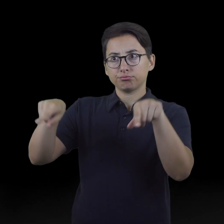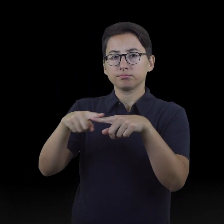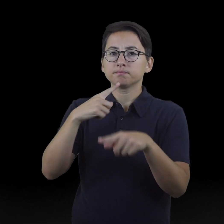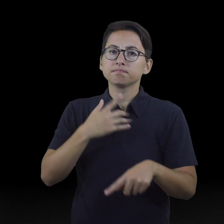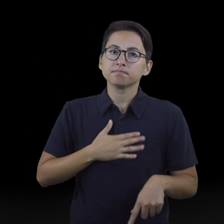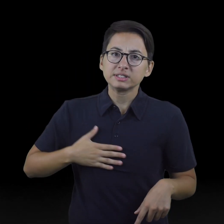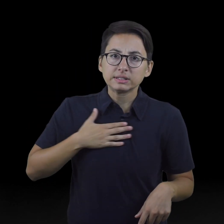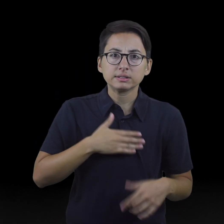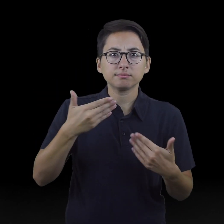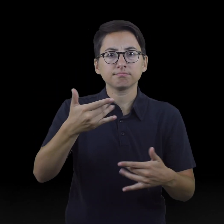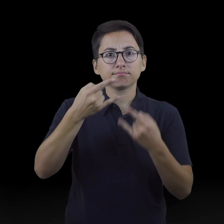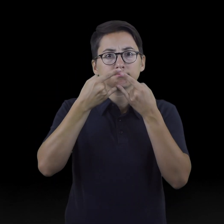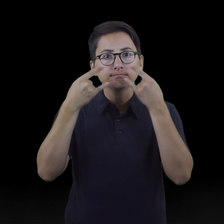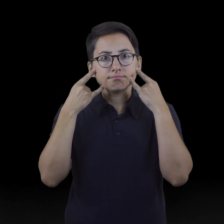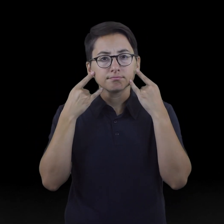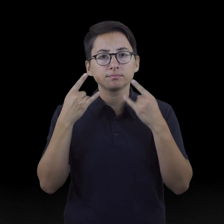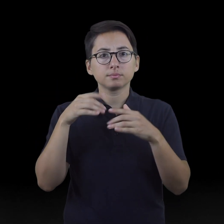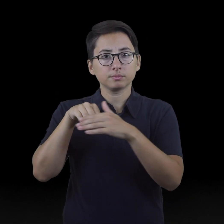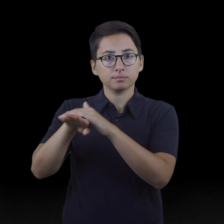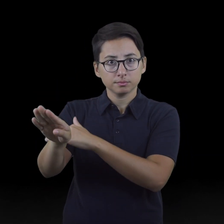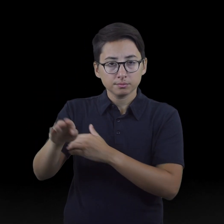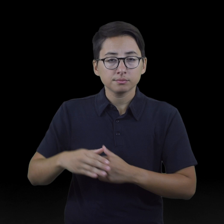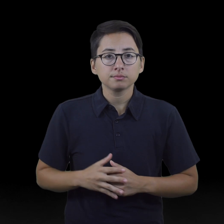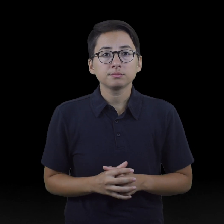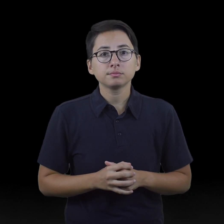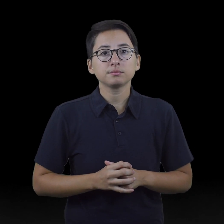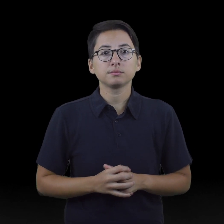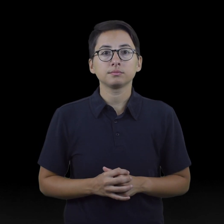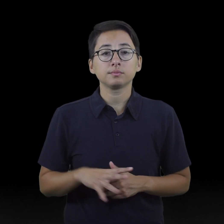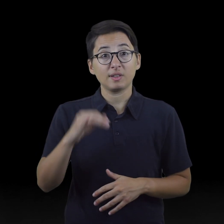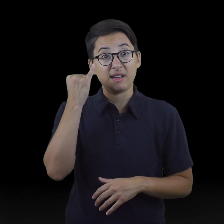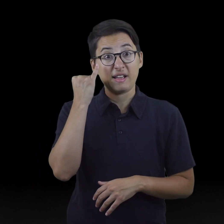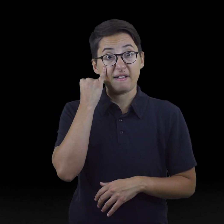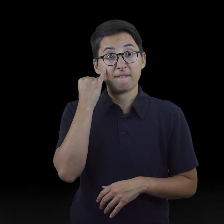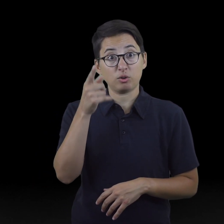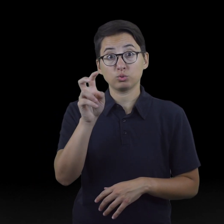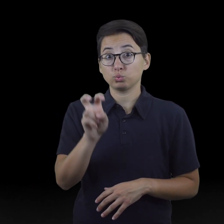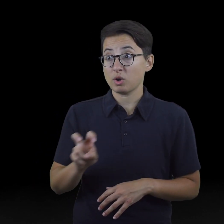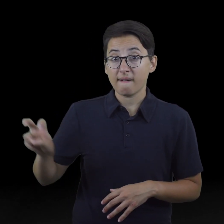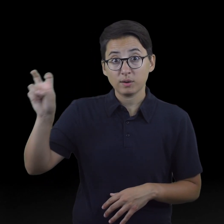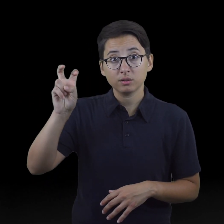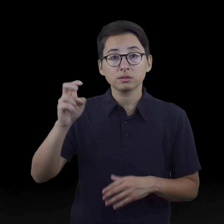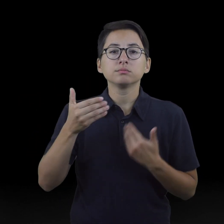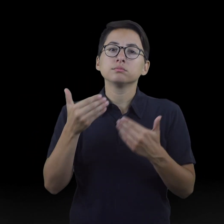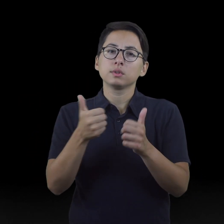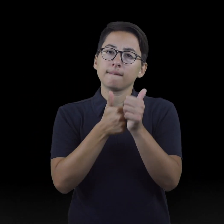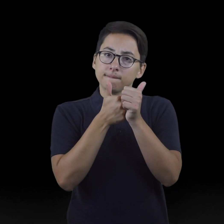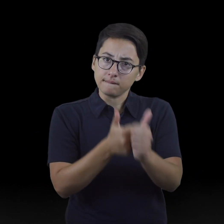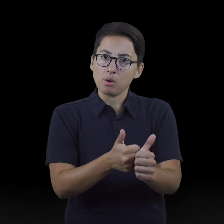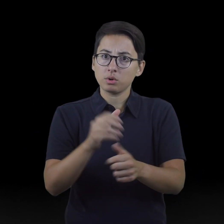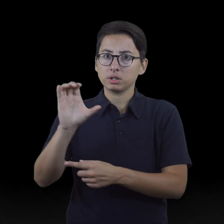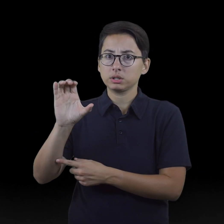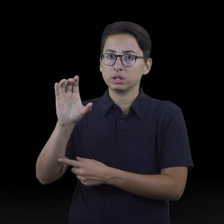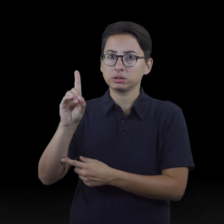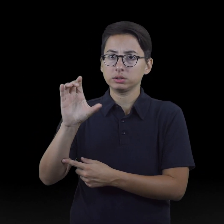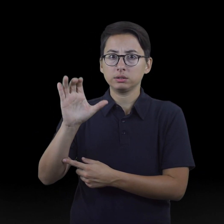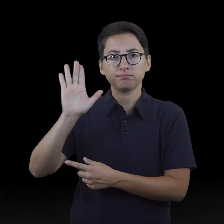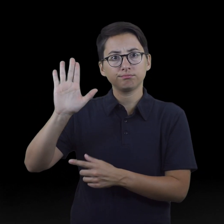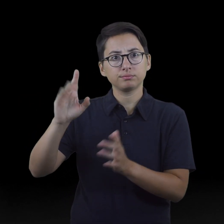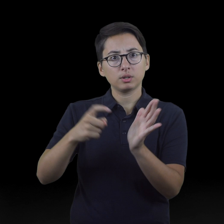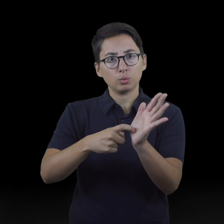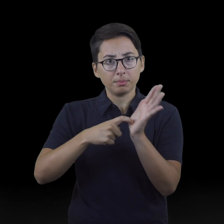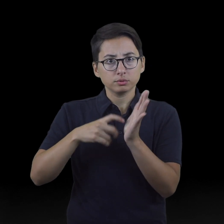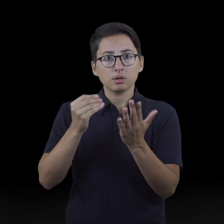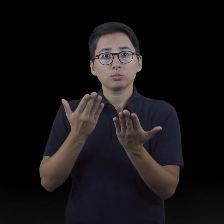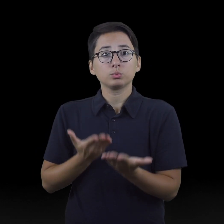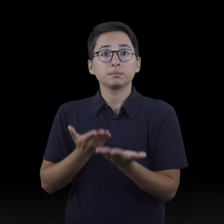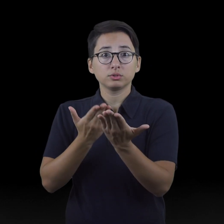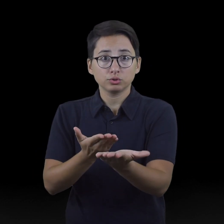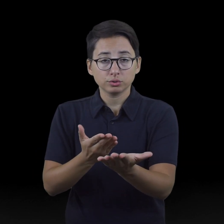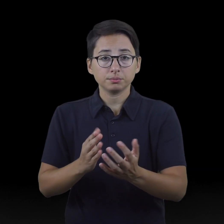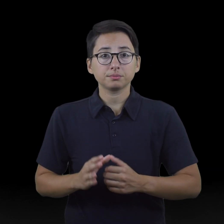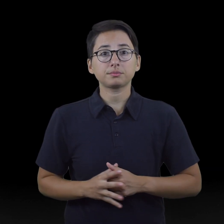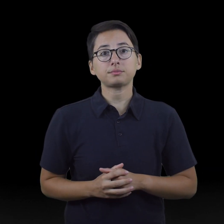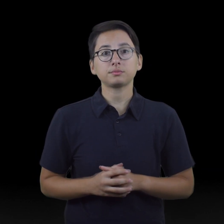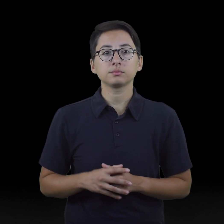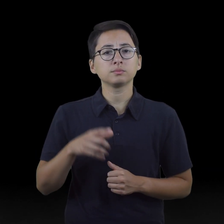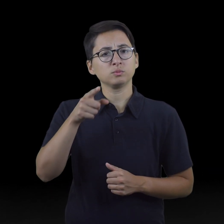● If you travel. Follow CDC requirements and recommendations: Domestic Travel During COVID-19.